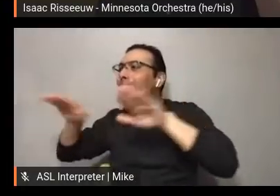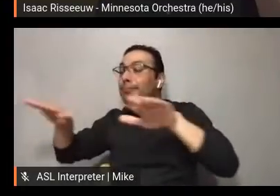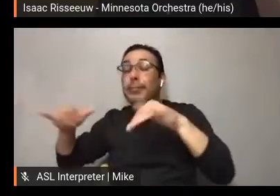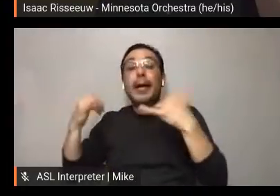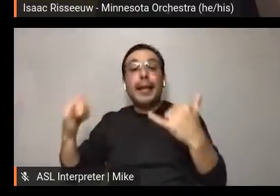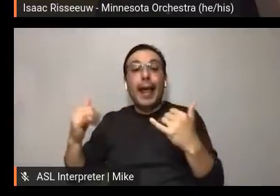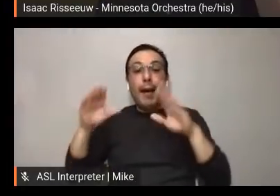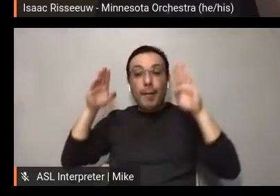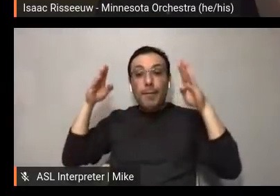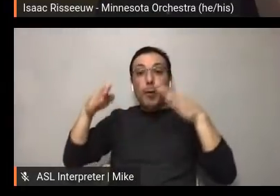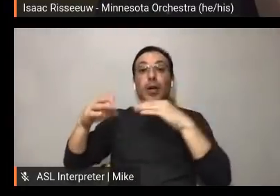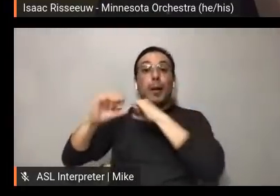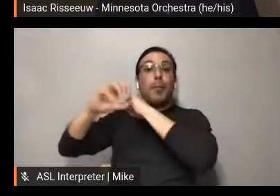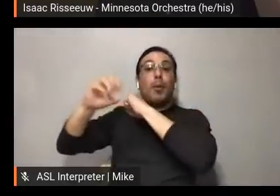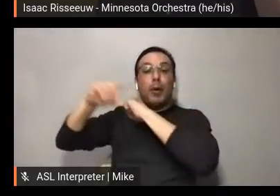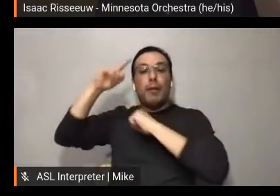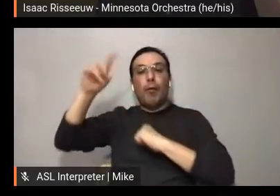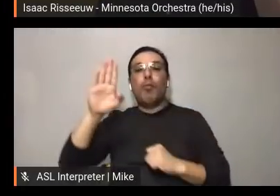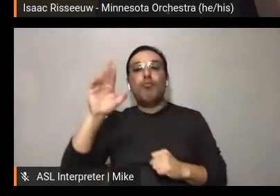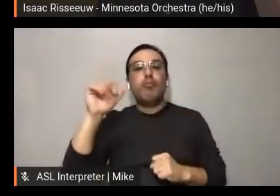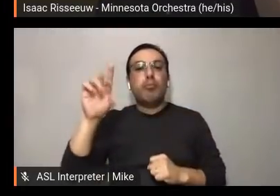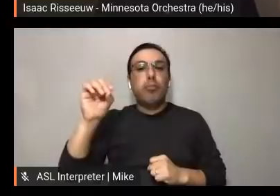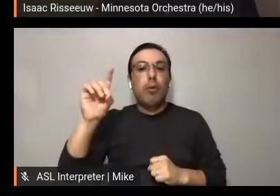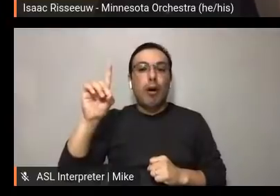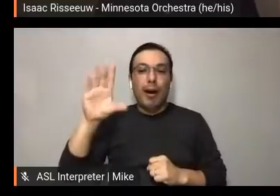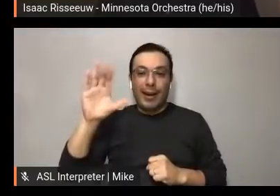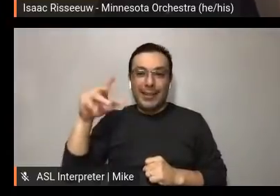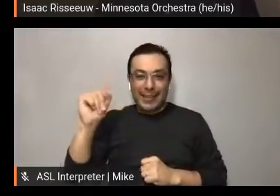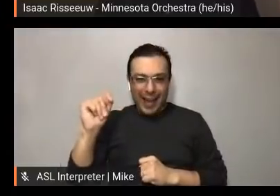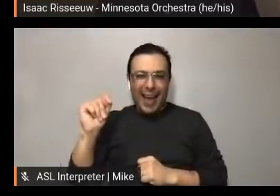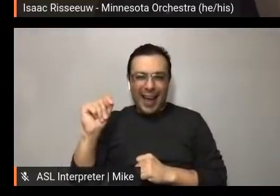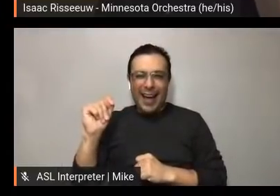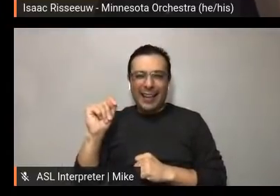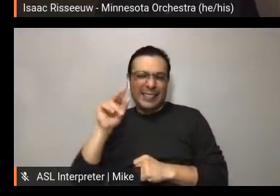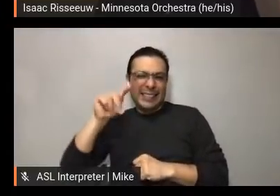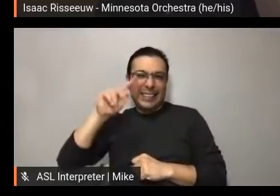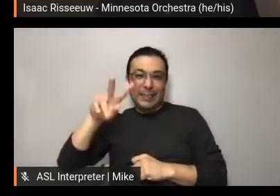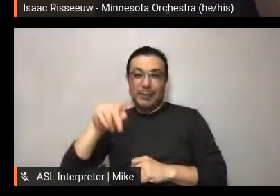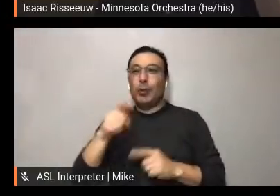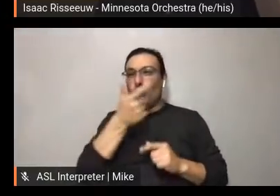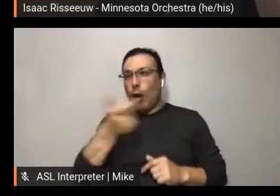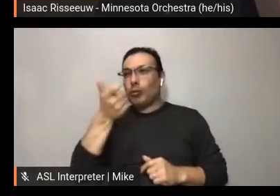of the broadcast series. Isaac and Grant, I don't know if you have anything